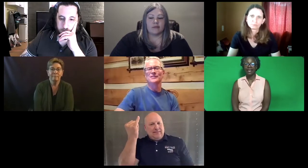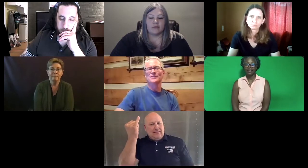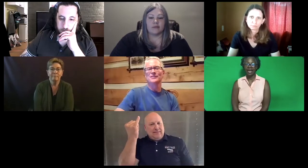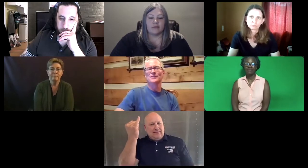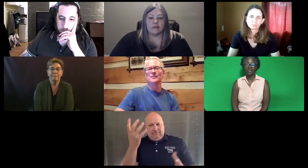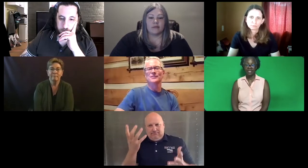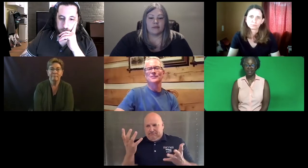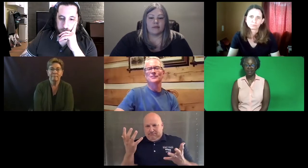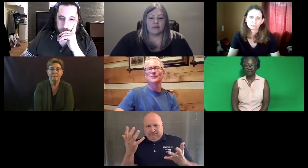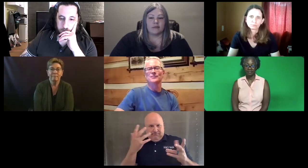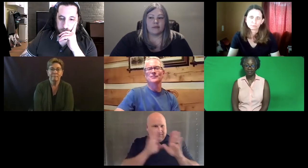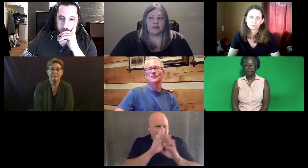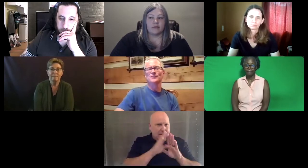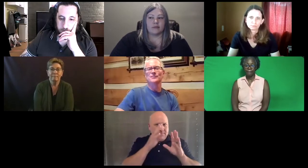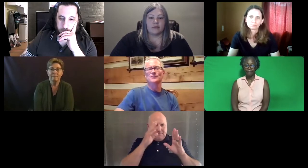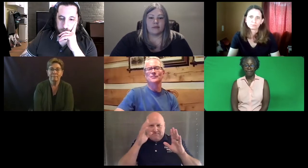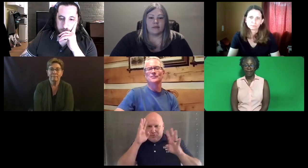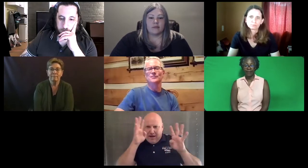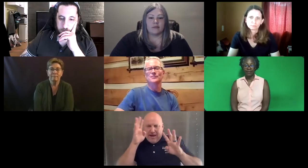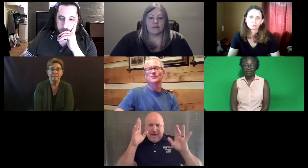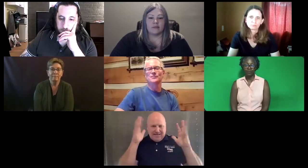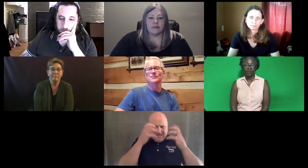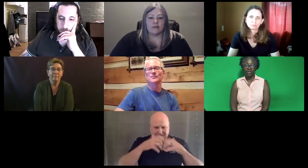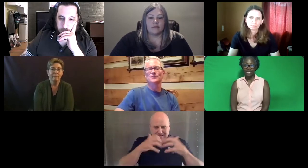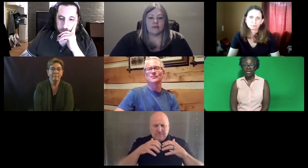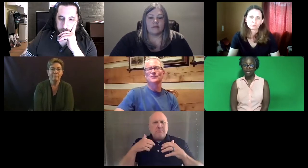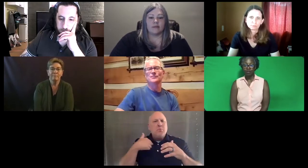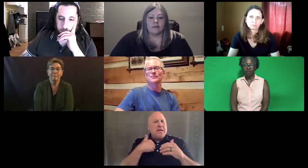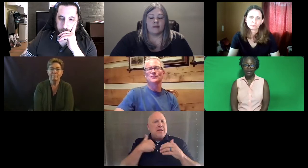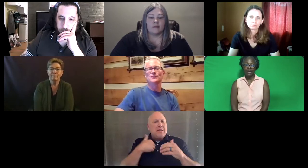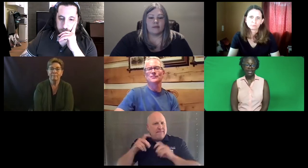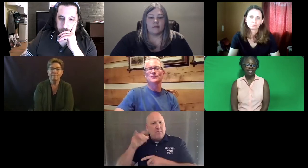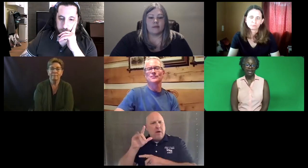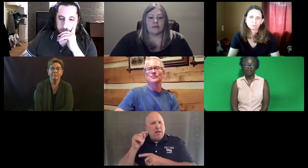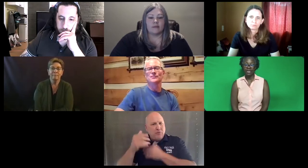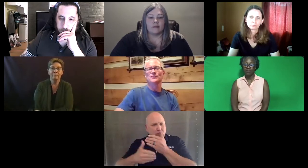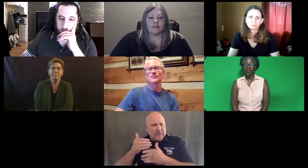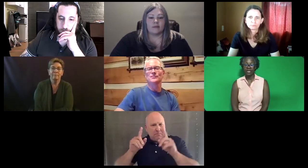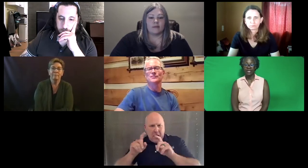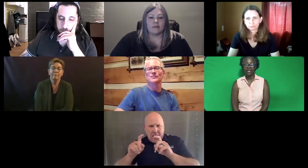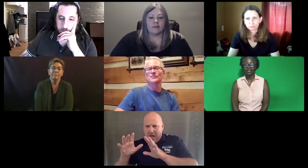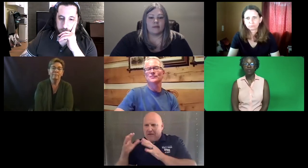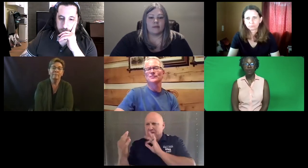And to have enough data. So when you're thinking about creating an exam and getting all that together, we went